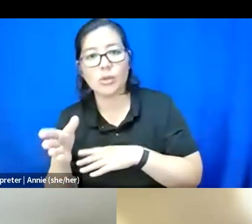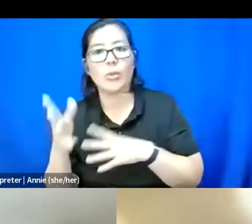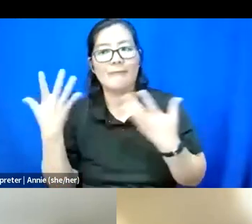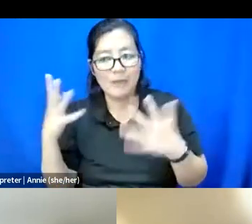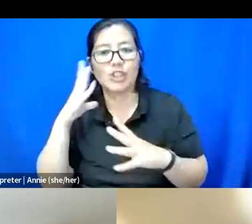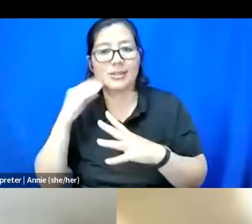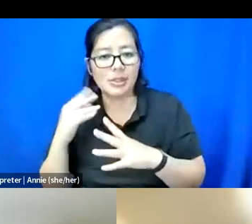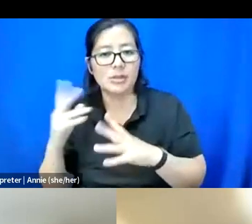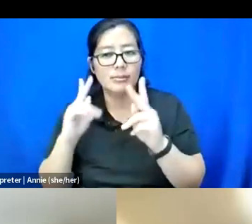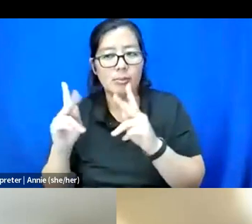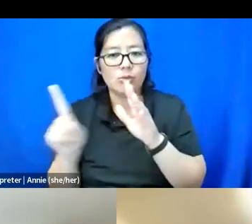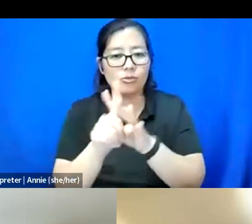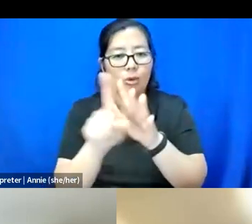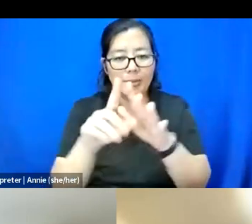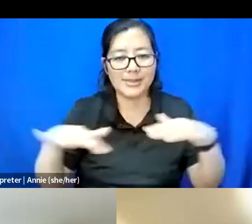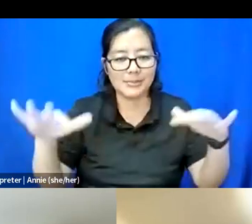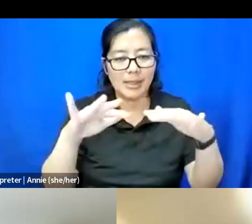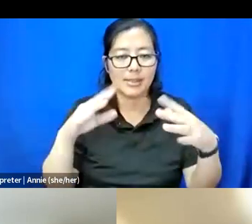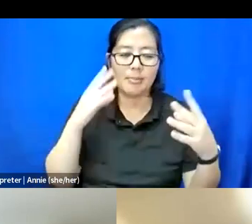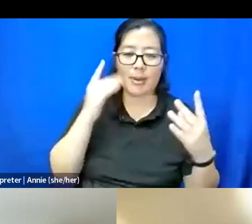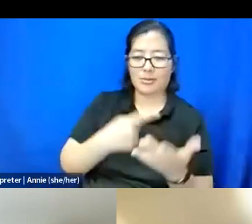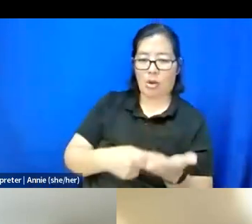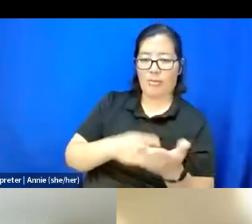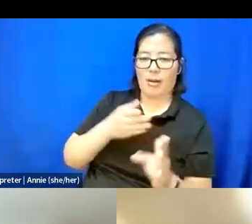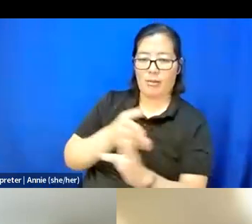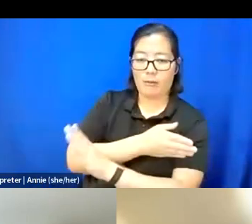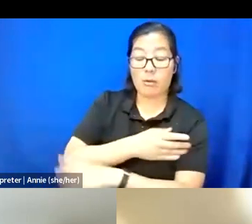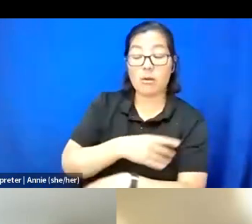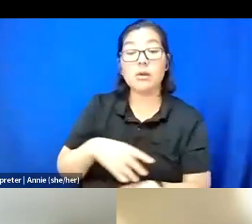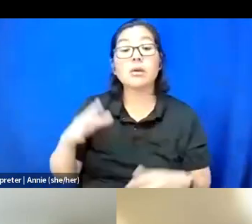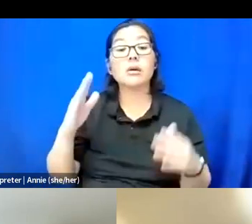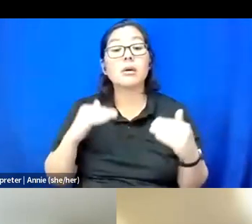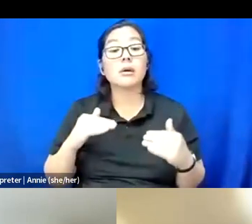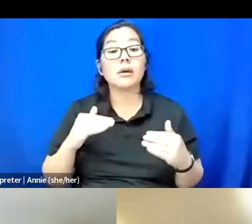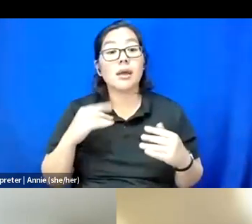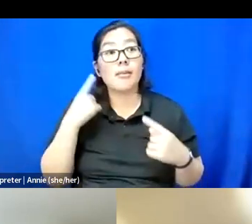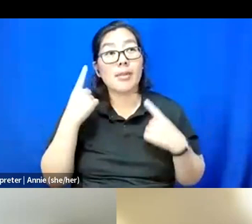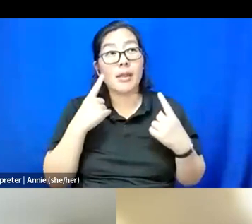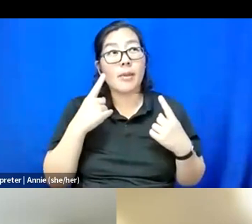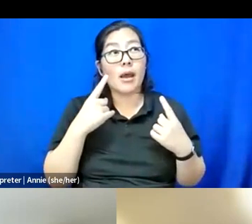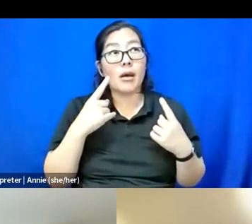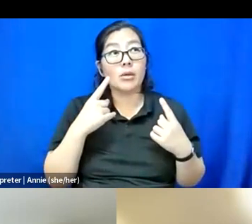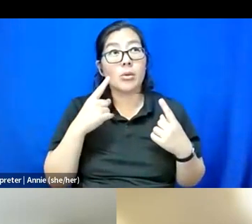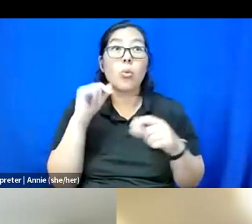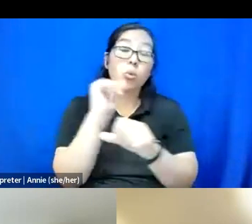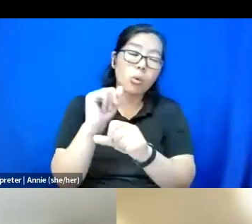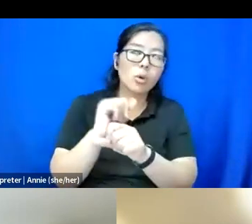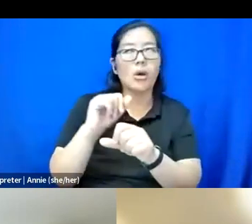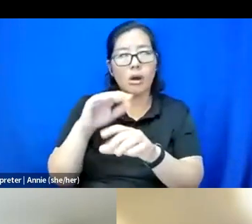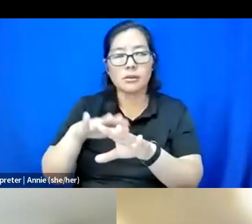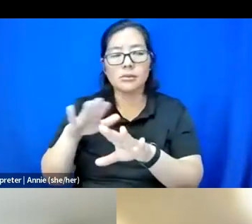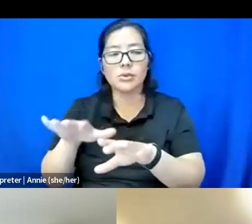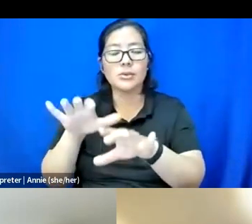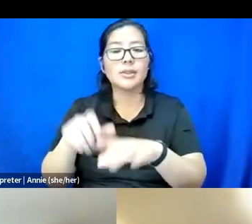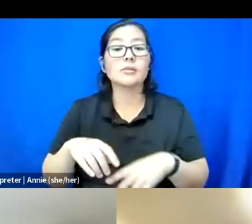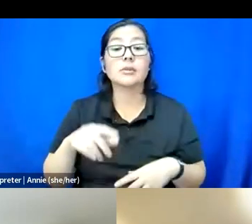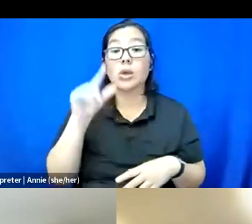I'm also thinking about doing -- well, not thinking, working on doing just a Google doc of,